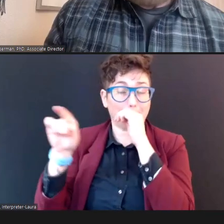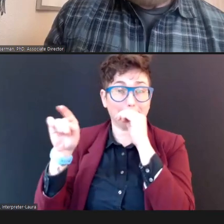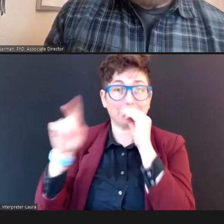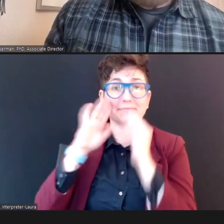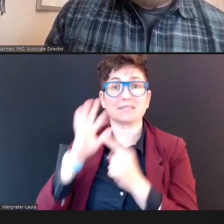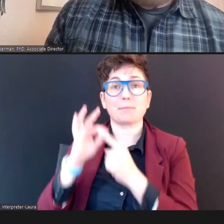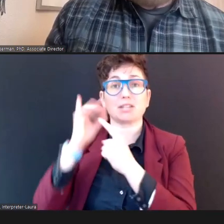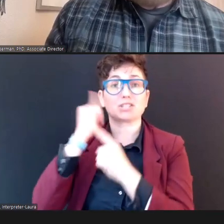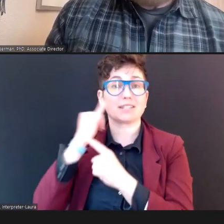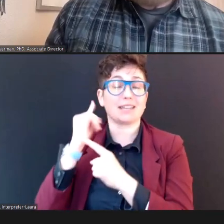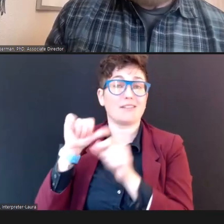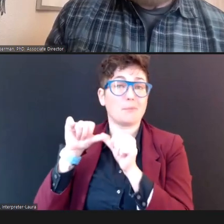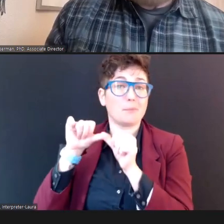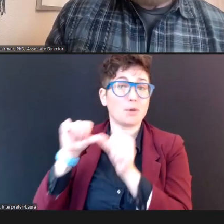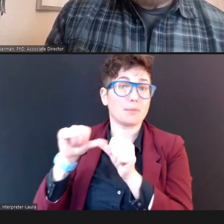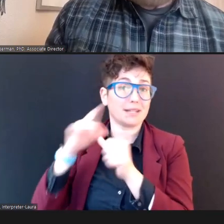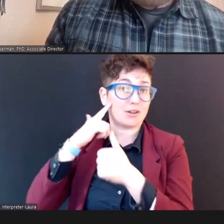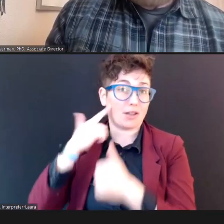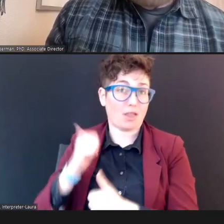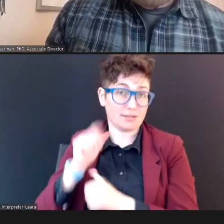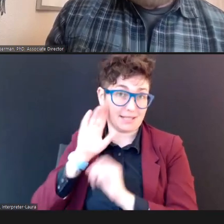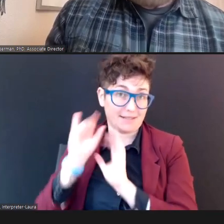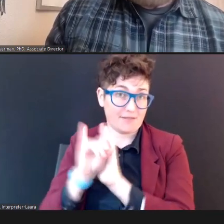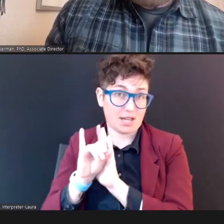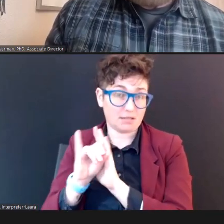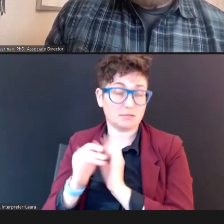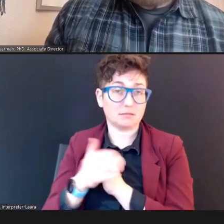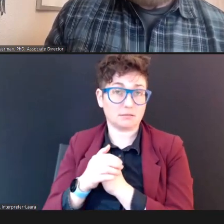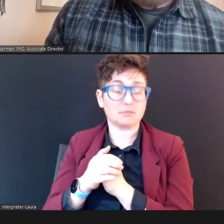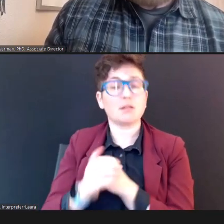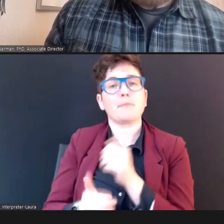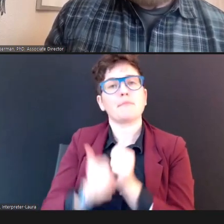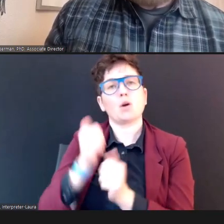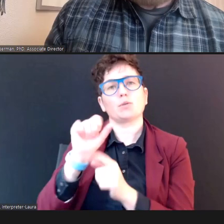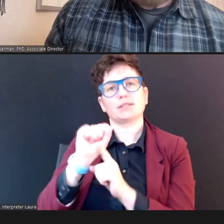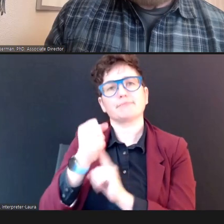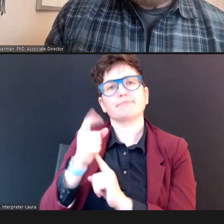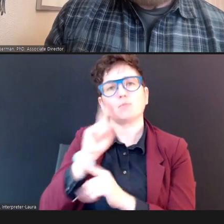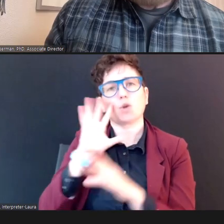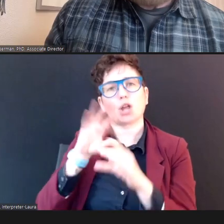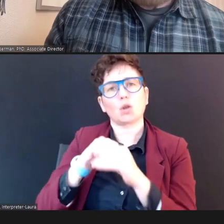Terry Foust, AuD, CCC-A/SLP: And in most cases this will include additional referrals for intervention services, that you'll